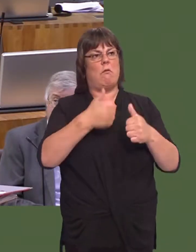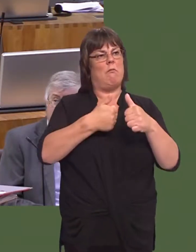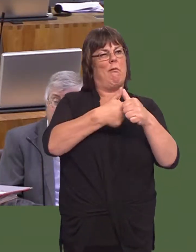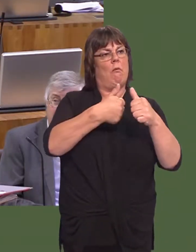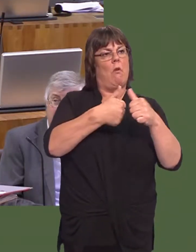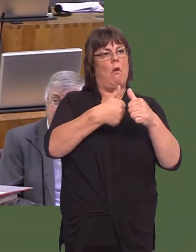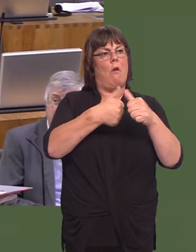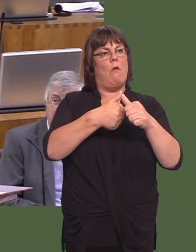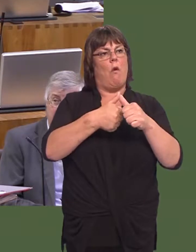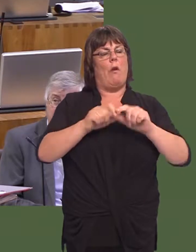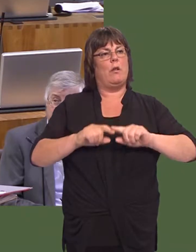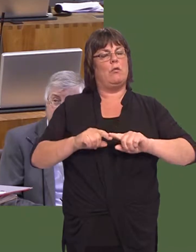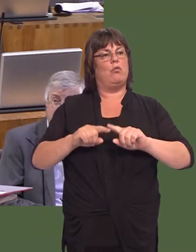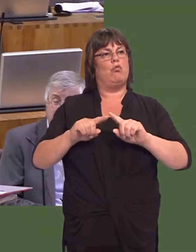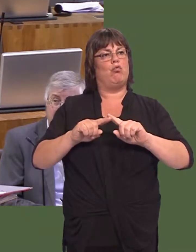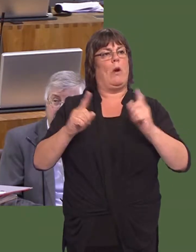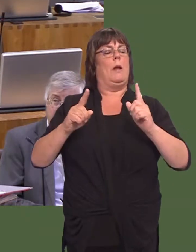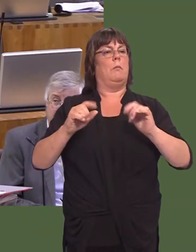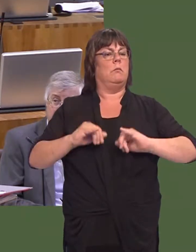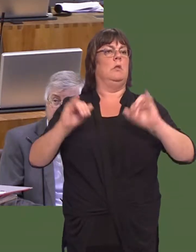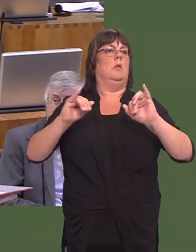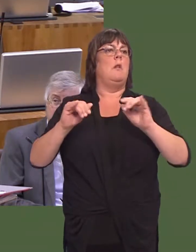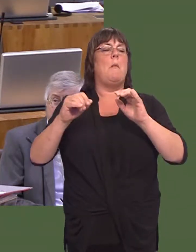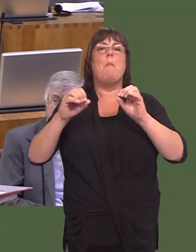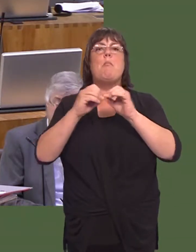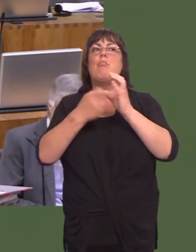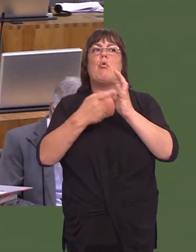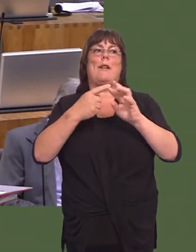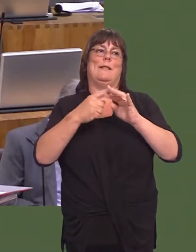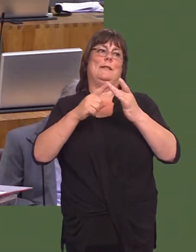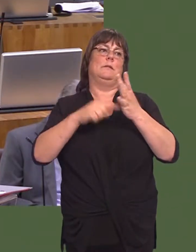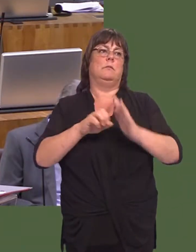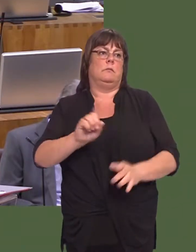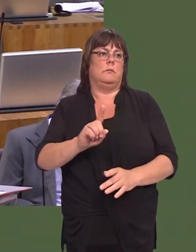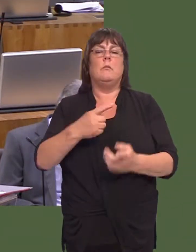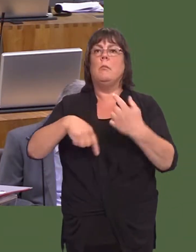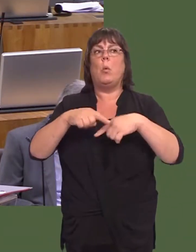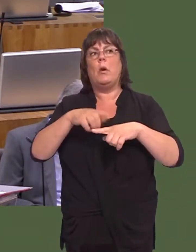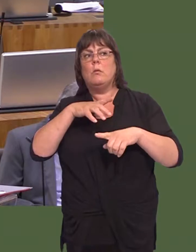Maeír Papur Gwyn, wrth gwrs, yn dangos y ffordd, ac maeír Papur Gwyn yna, wrth gwrs,